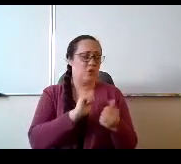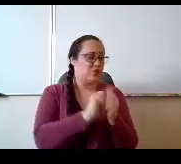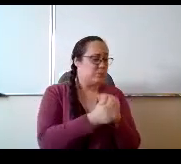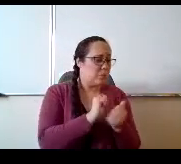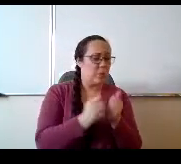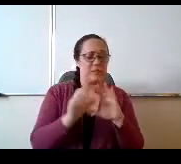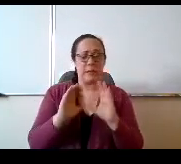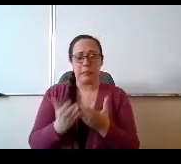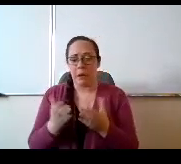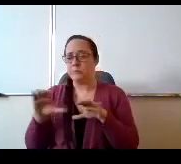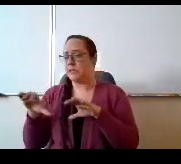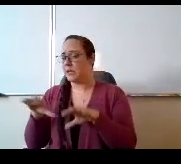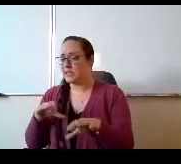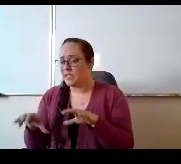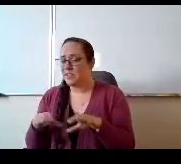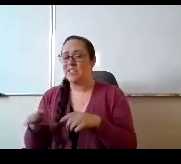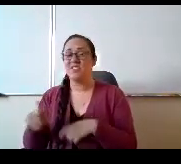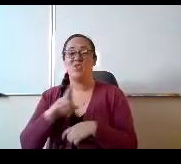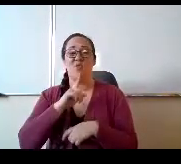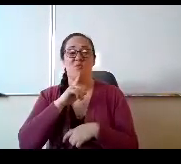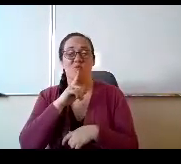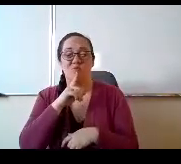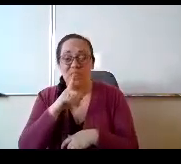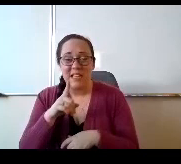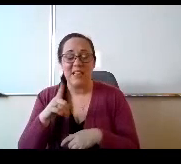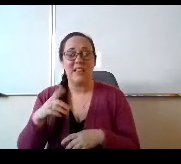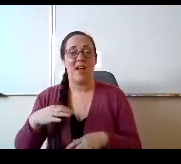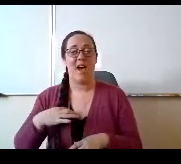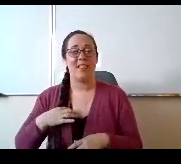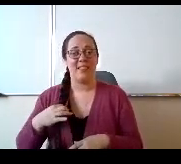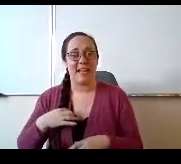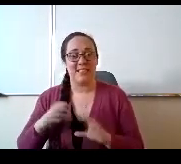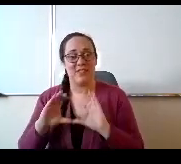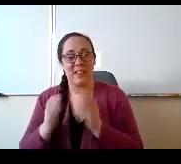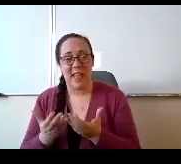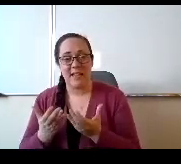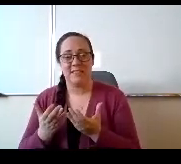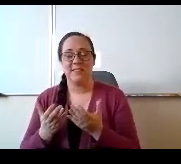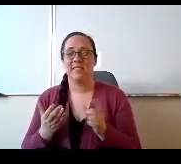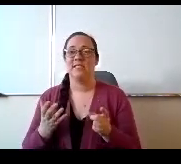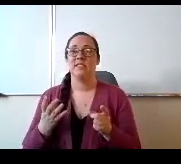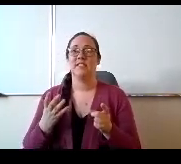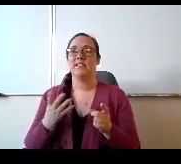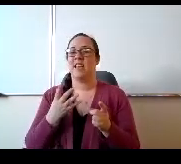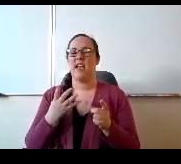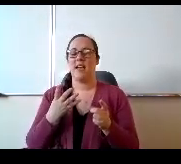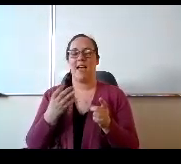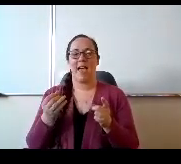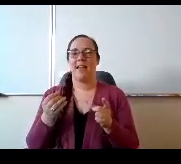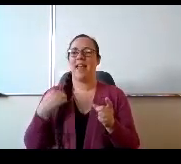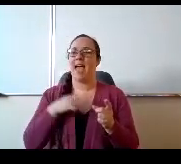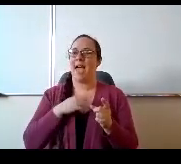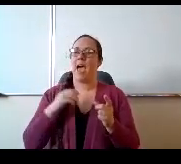real elective classes in the way that they were doing. It are hopeless that we would be losing some of the requirements